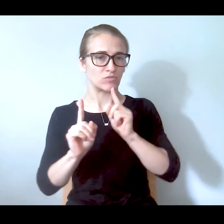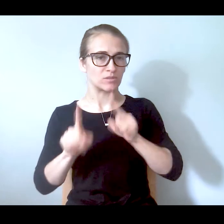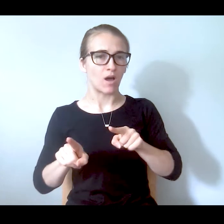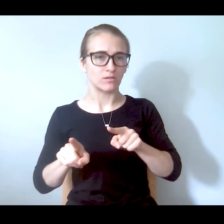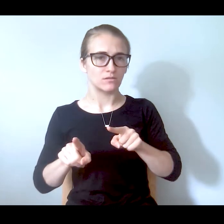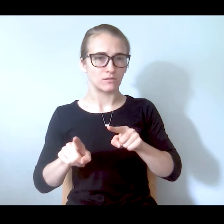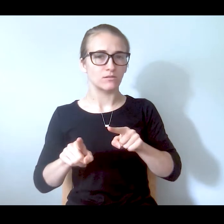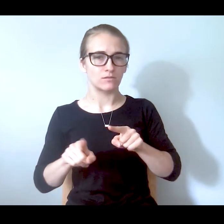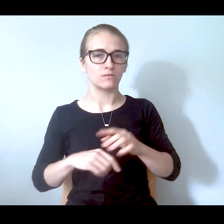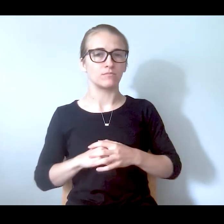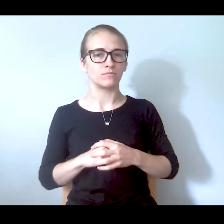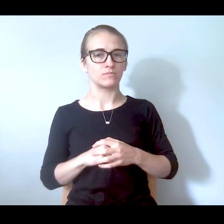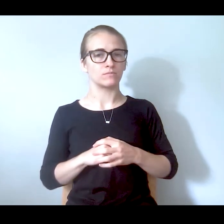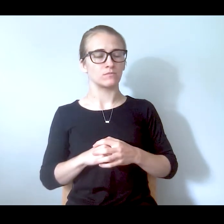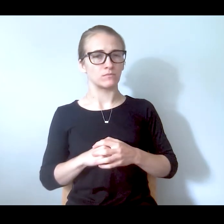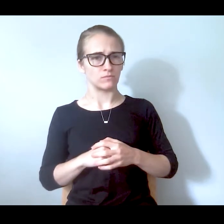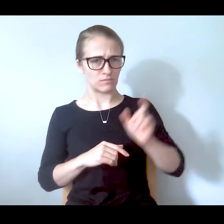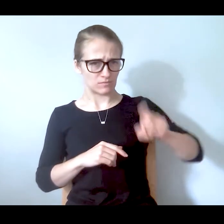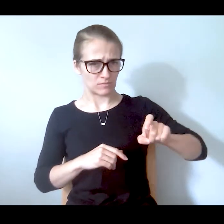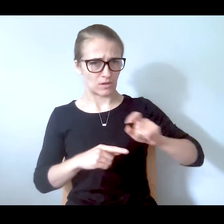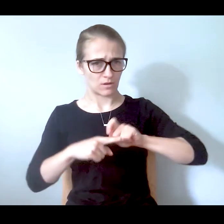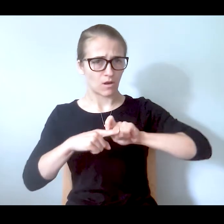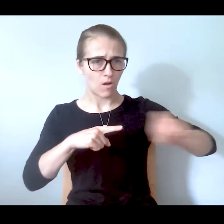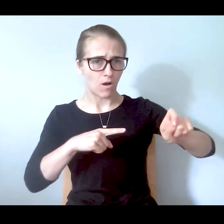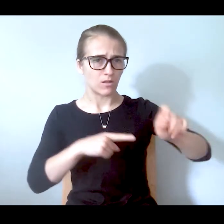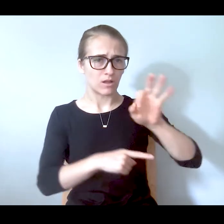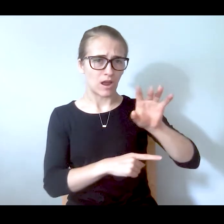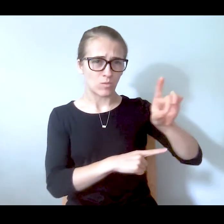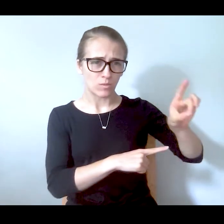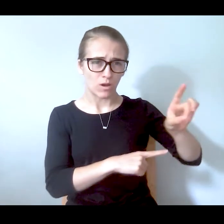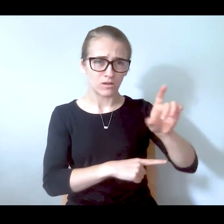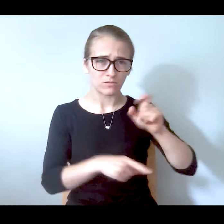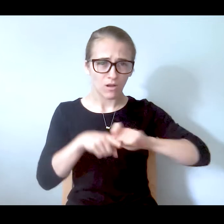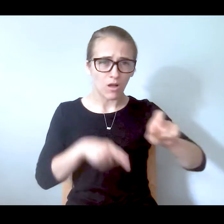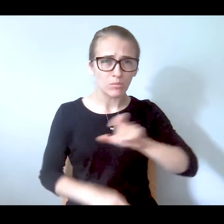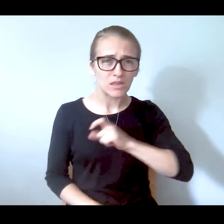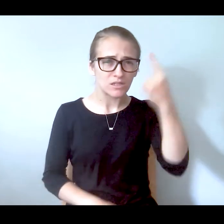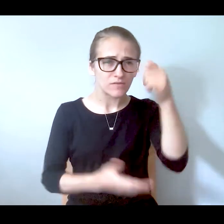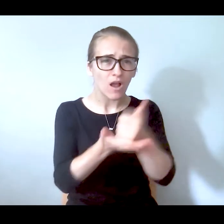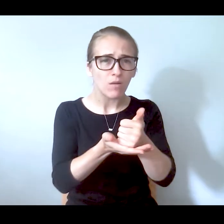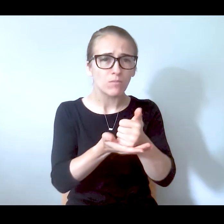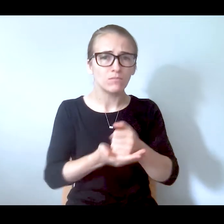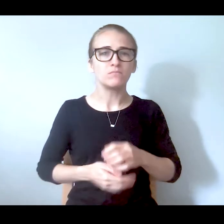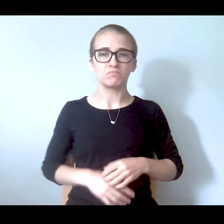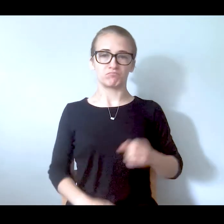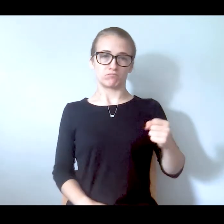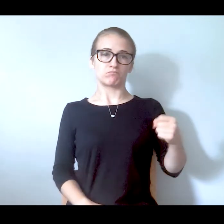you ever have to call the police to help?